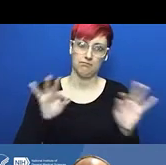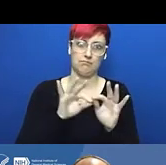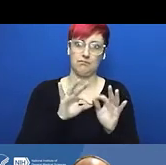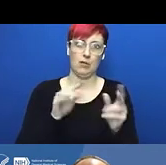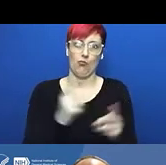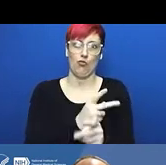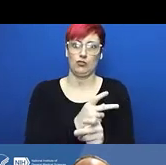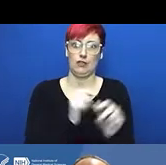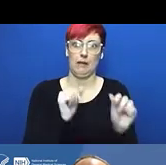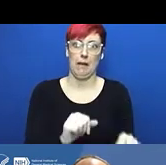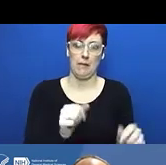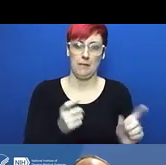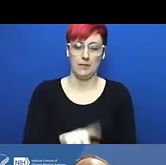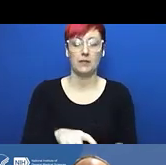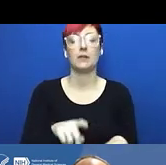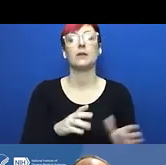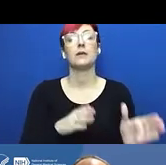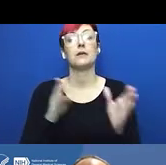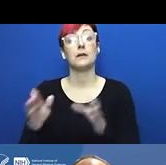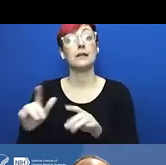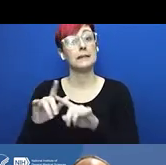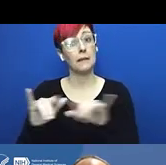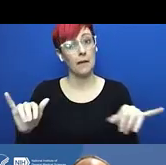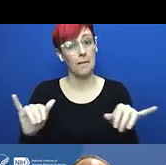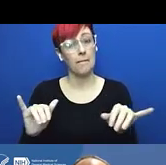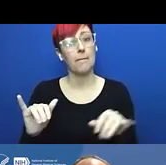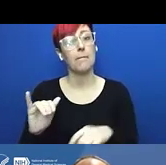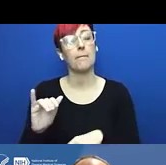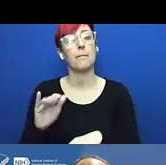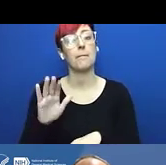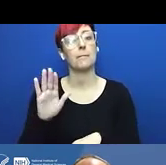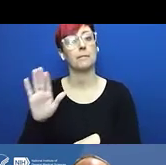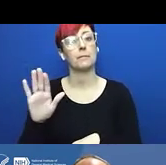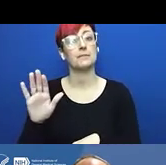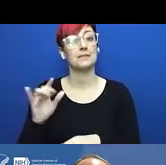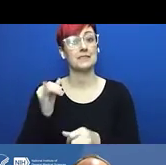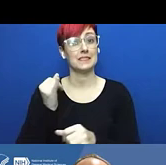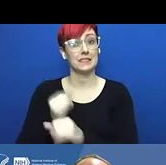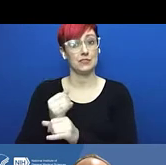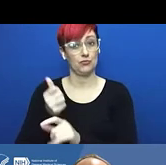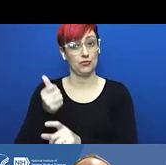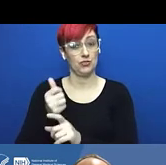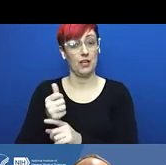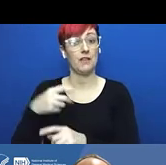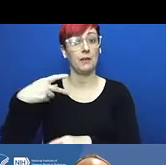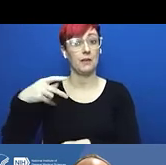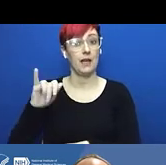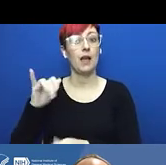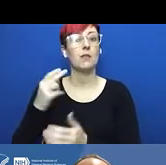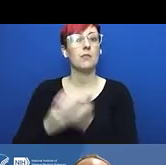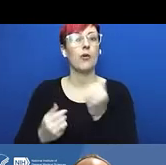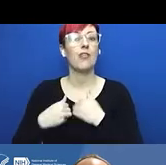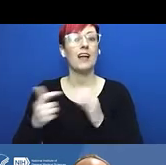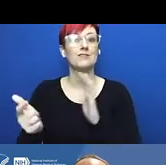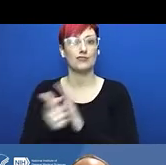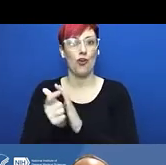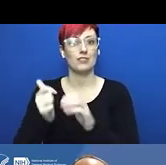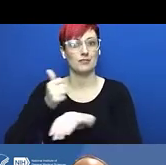Liza Bundesen: Are we able to see how many people have attended? Person: Yeah, you should be able to see the attendees, the number in the participants.